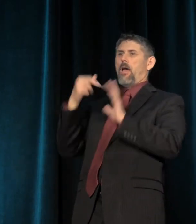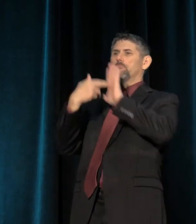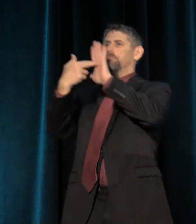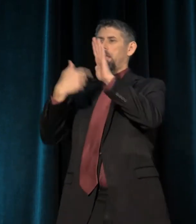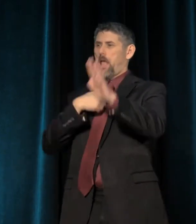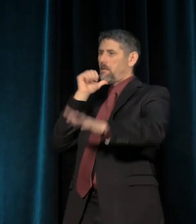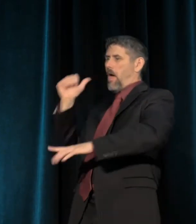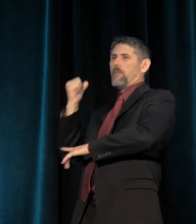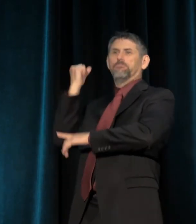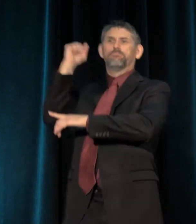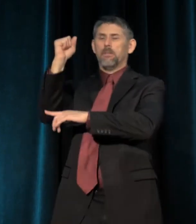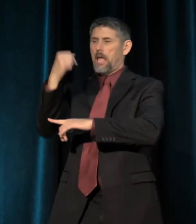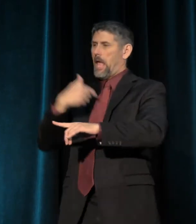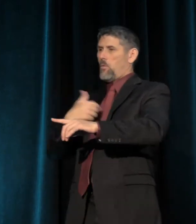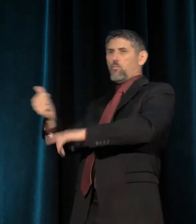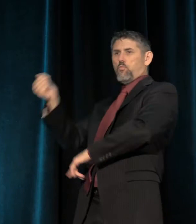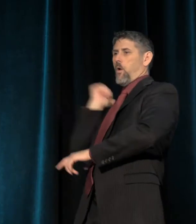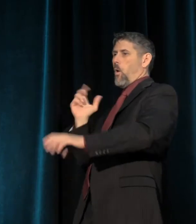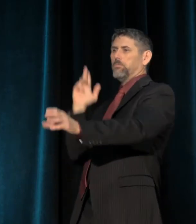and the refusal to show up.